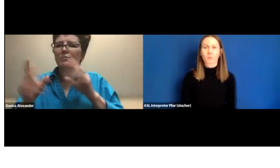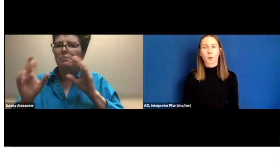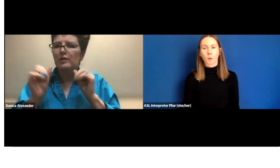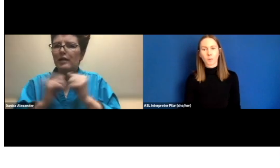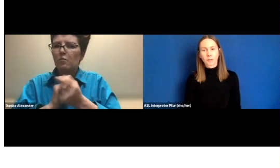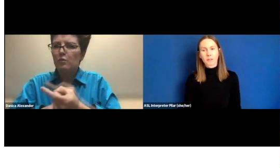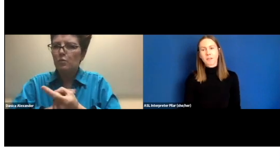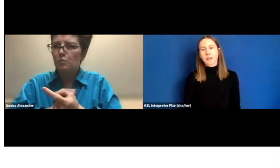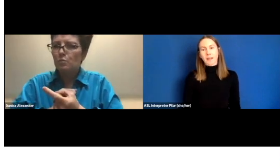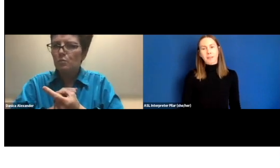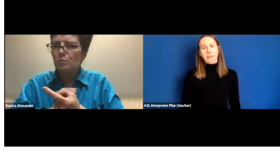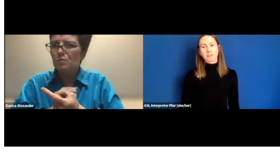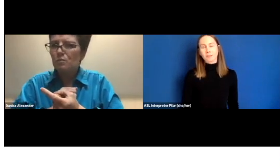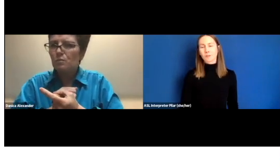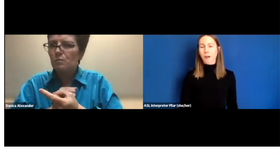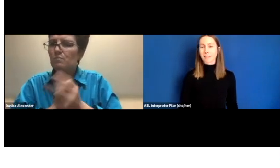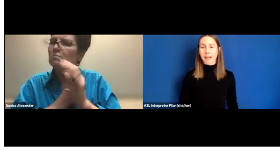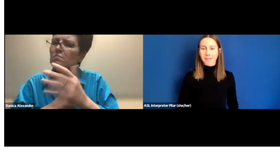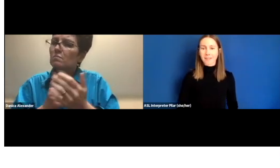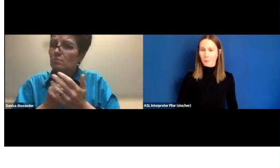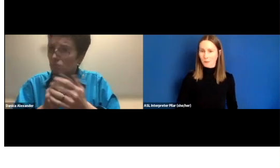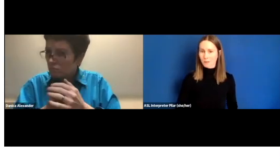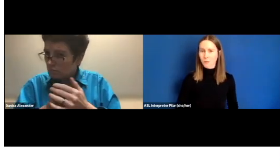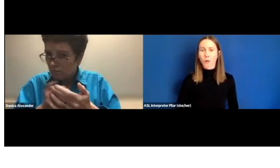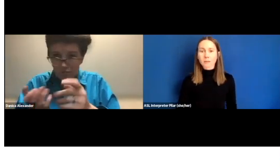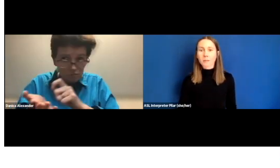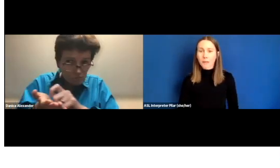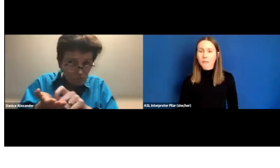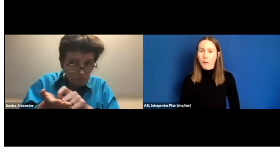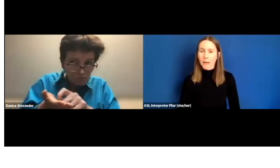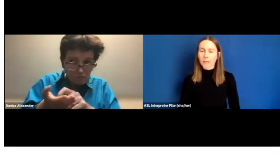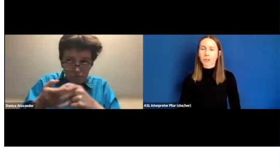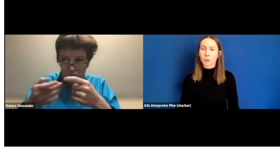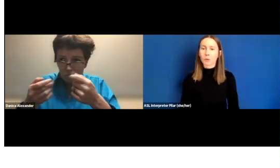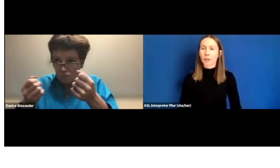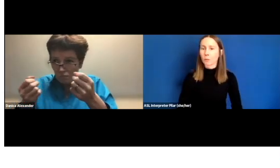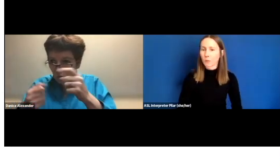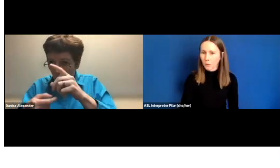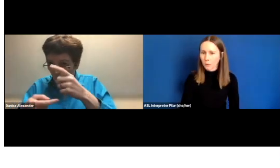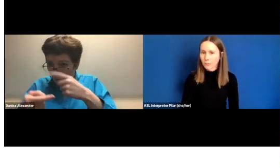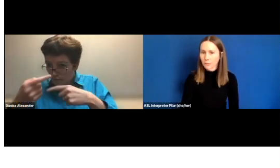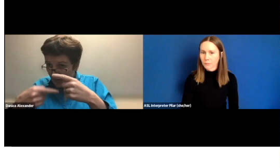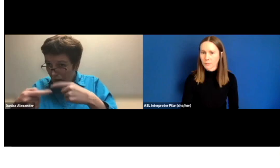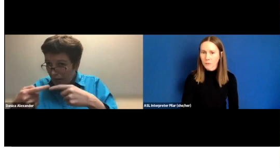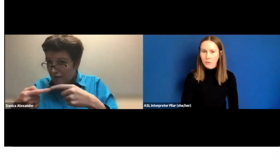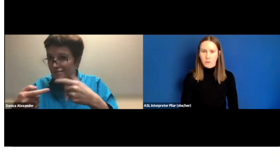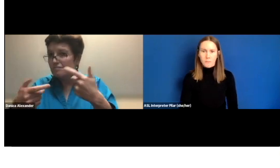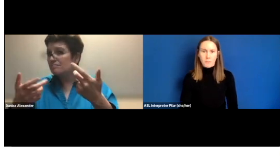So, I think just trying to ask the person what's the best way to communicate with you.